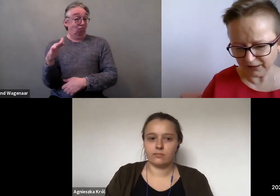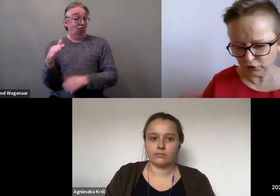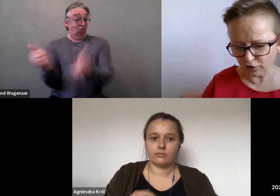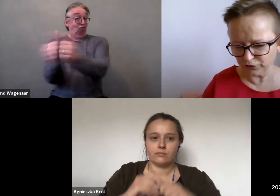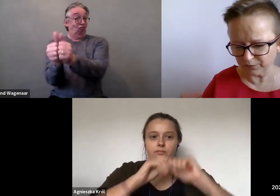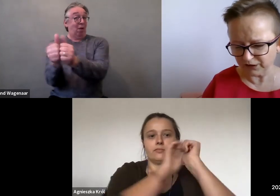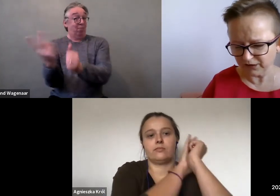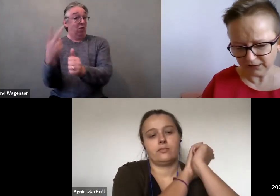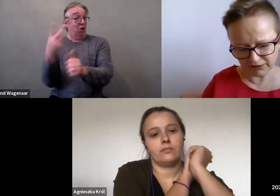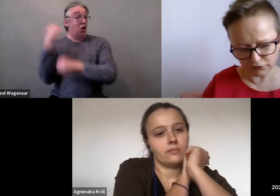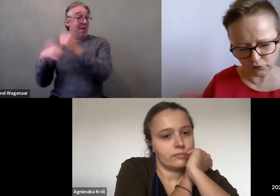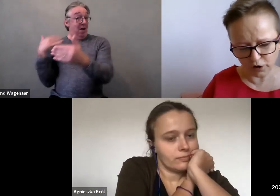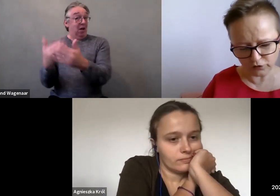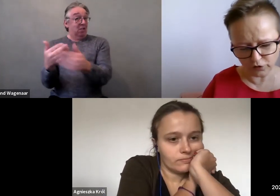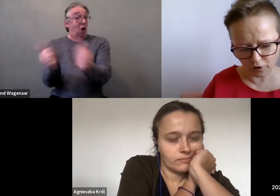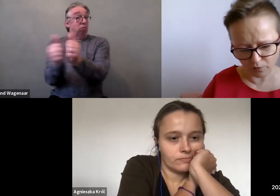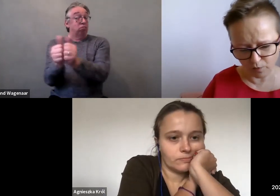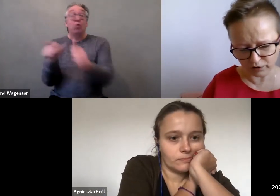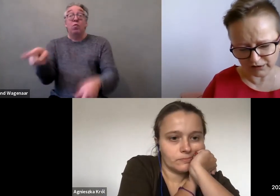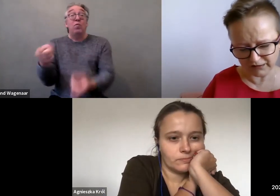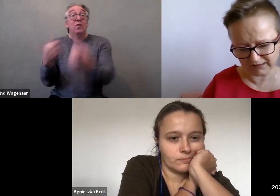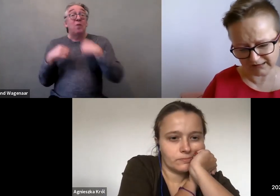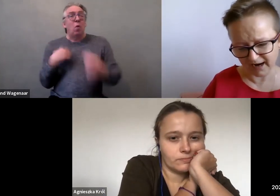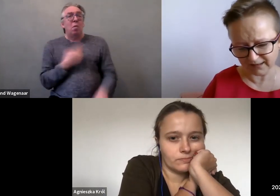They told me they don’t know what is sex